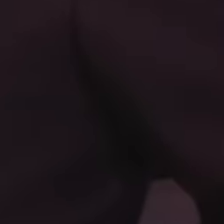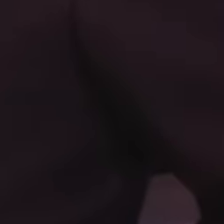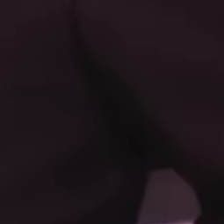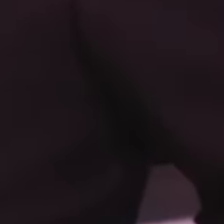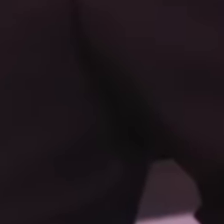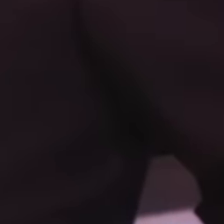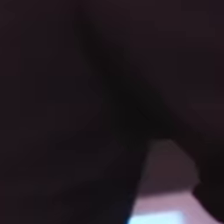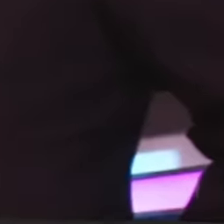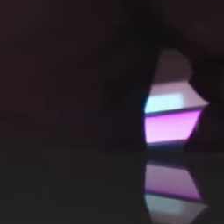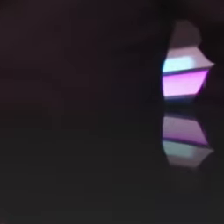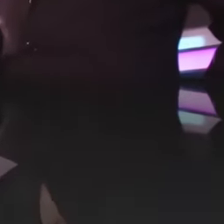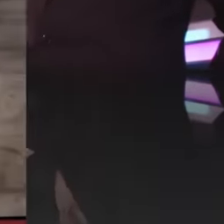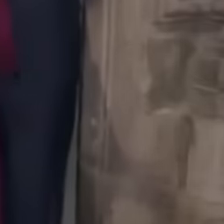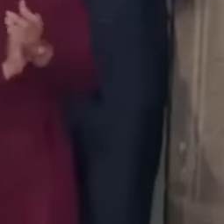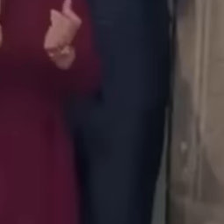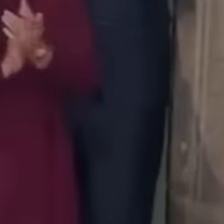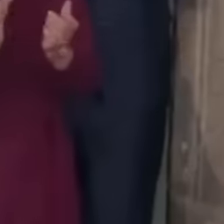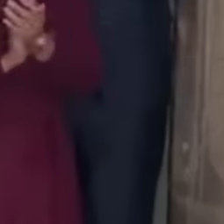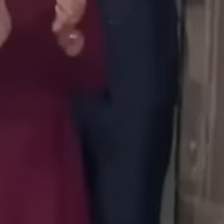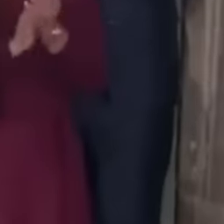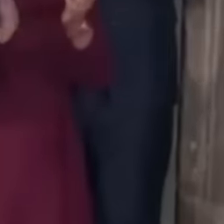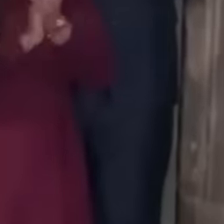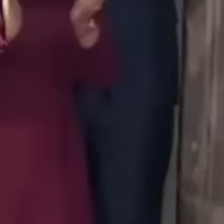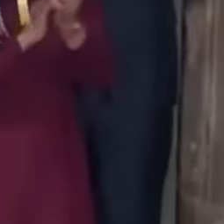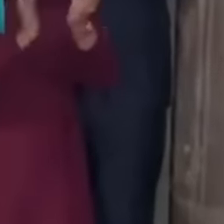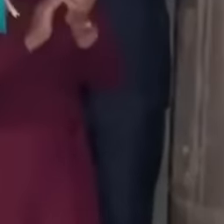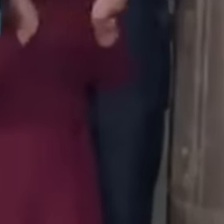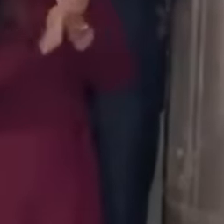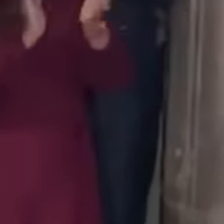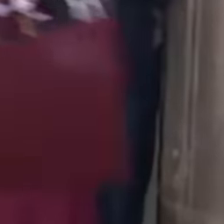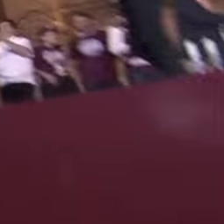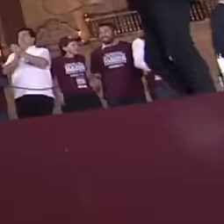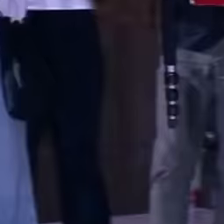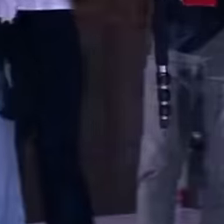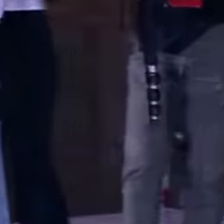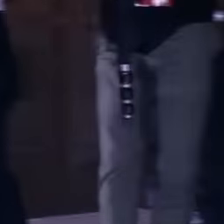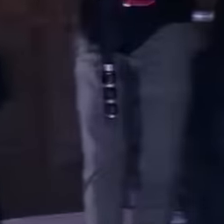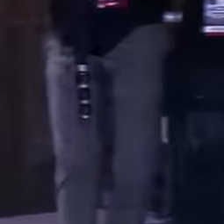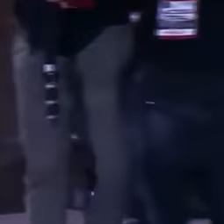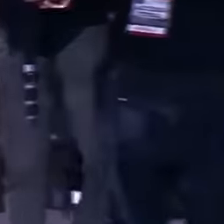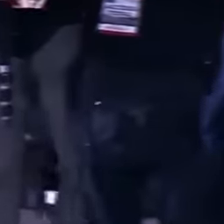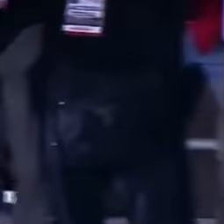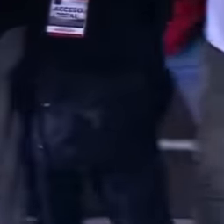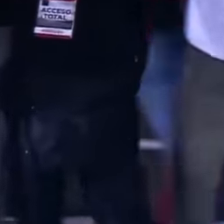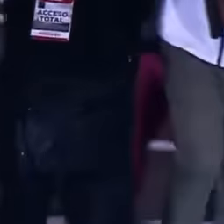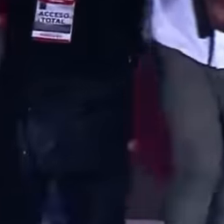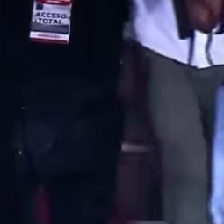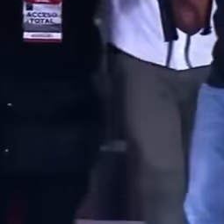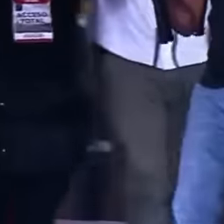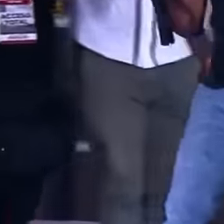campaign to discredit the new government that will begin next October 1 of this